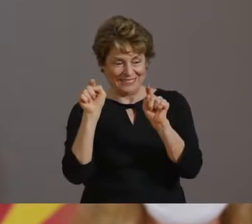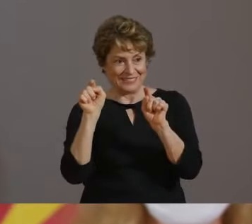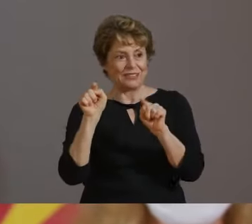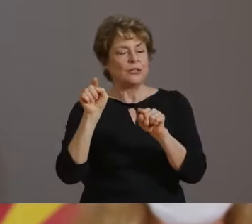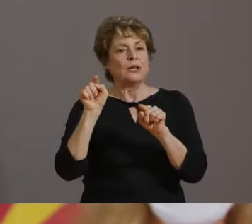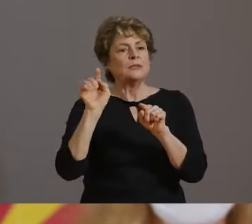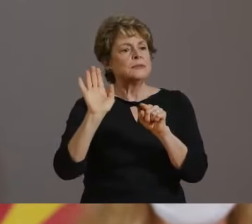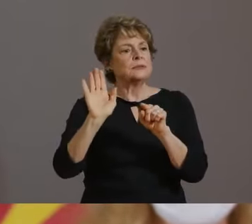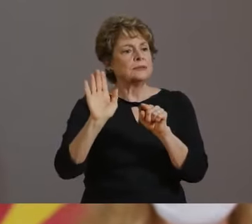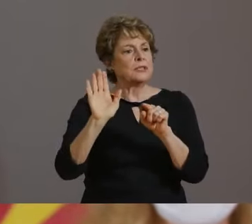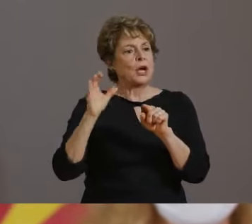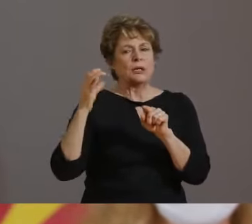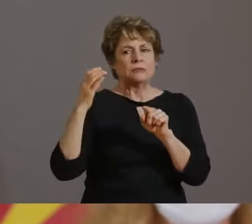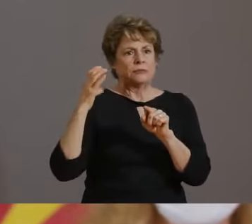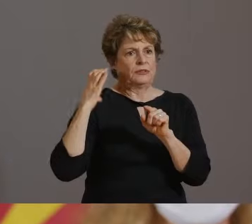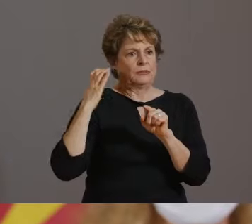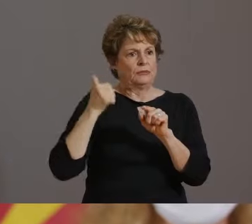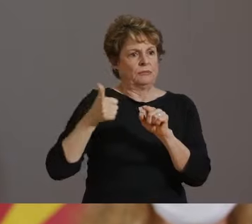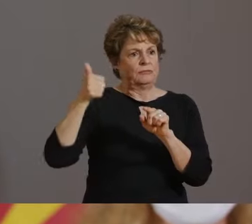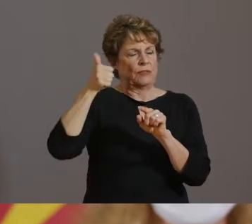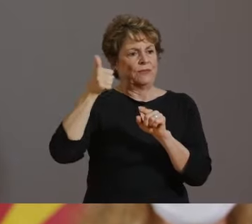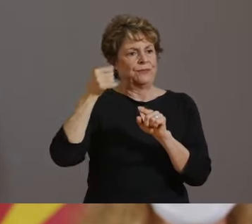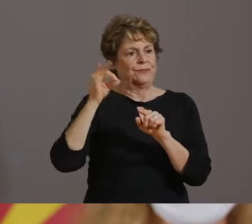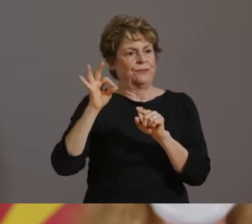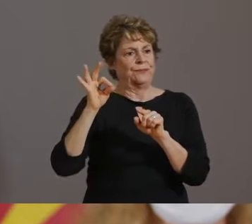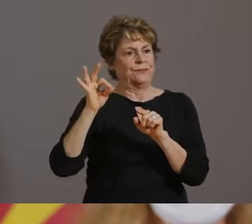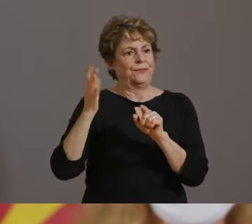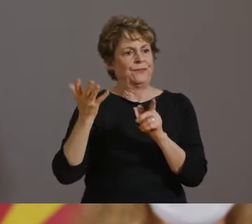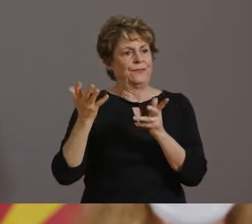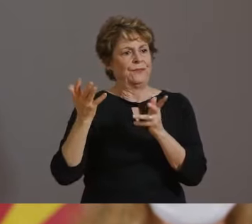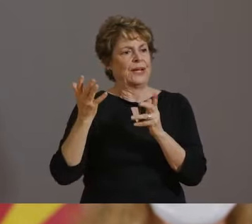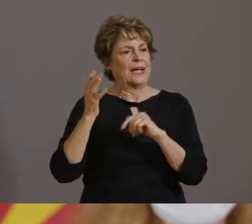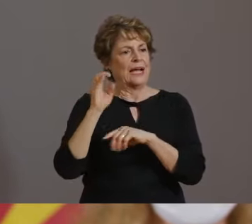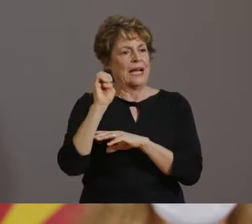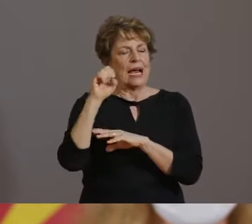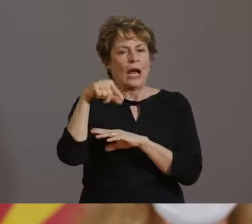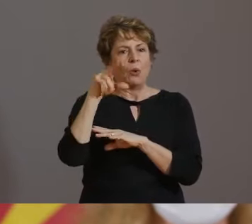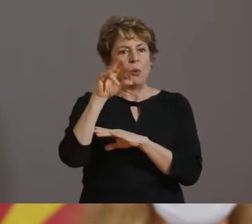GUY REED, DEAN OF THE UNIVERSITY OF ARIZONA COLLEGE OF MEDICINE; DR.